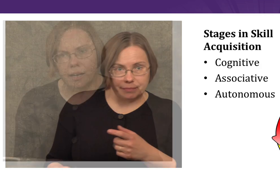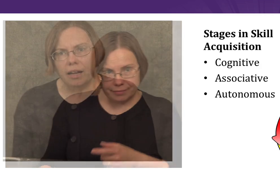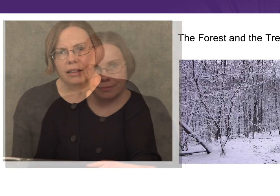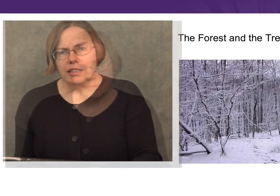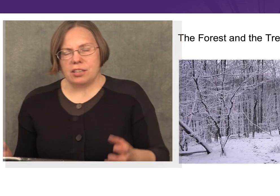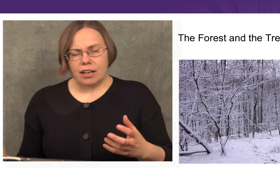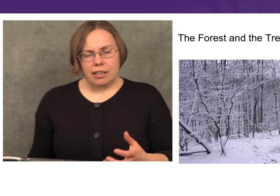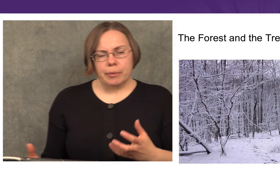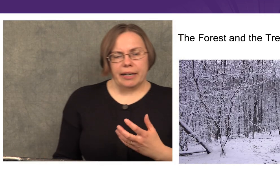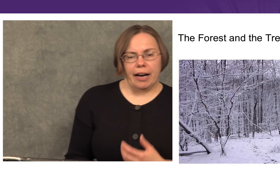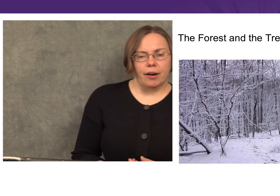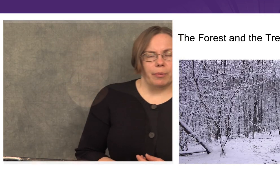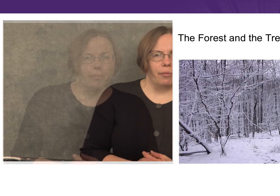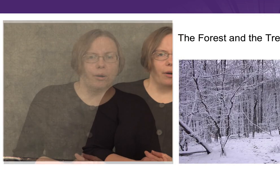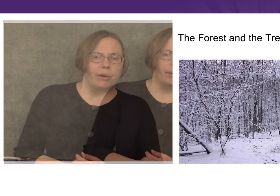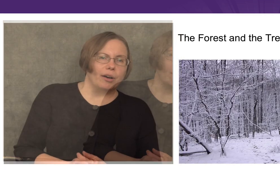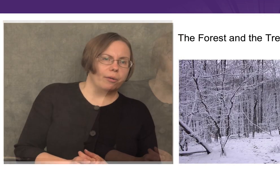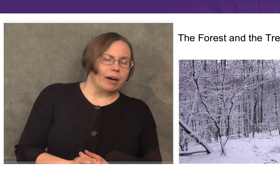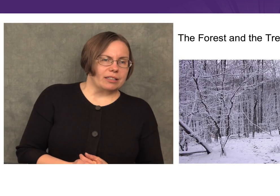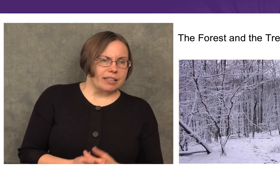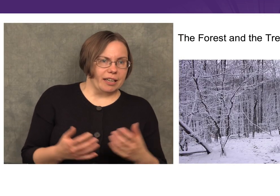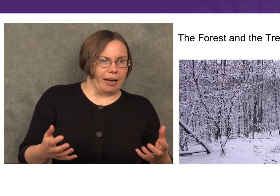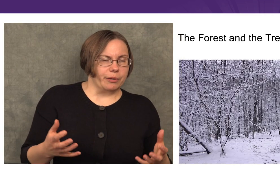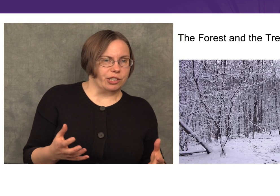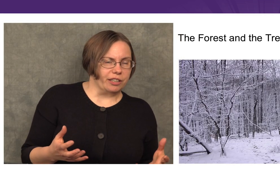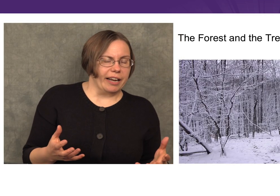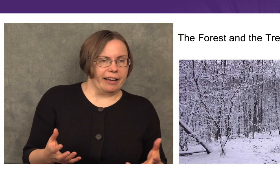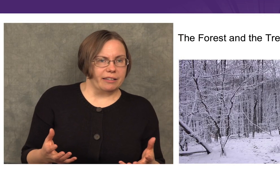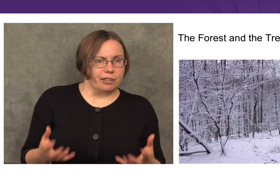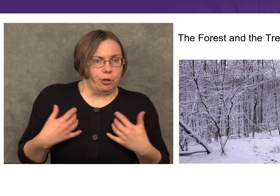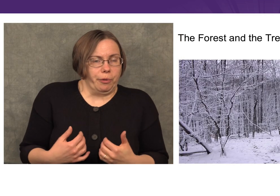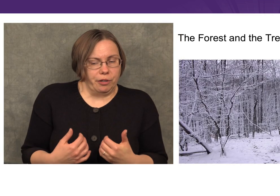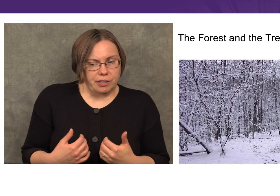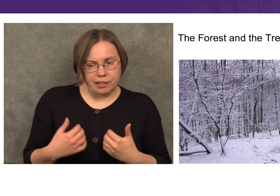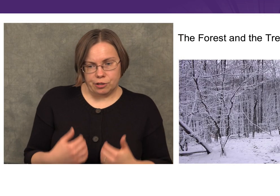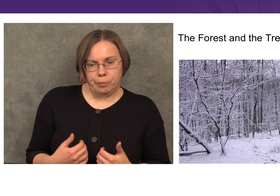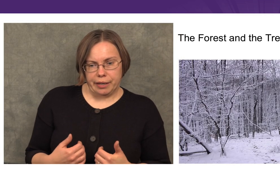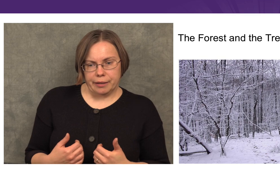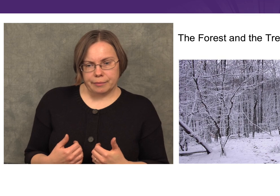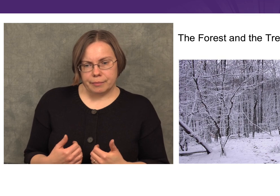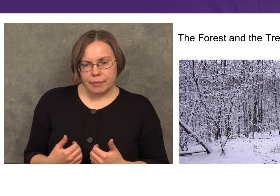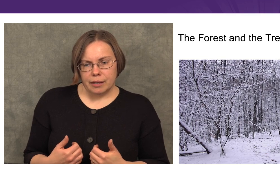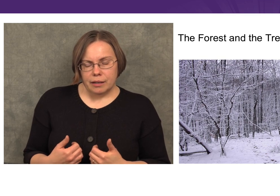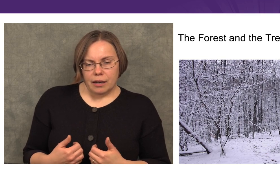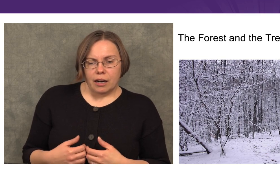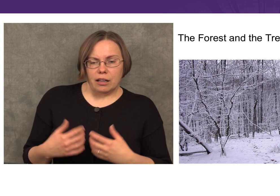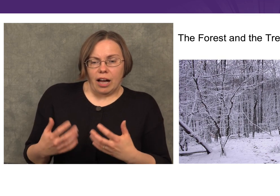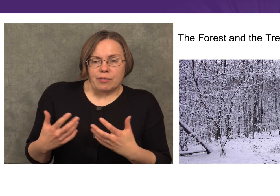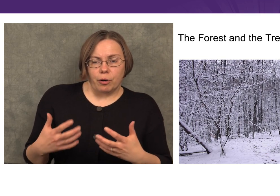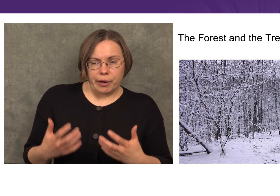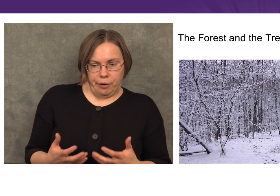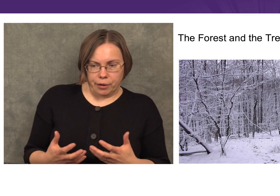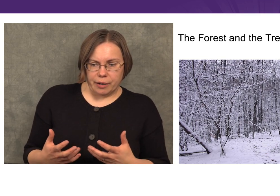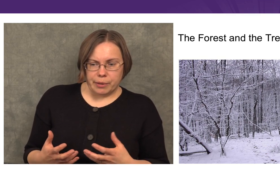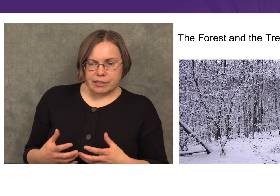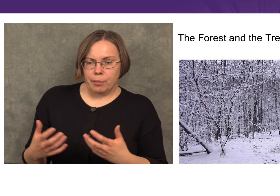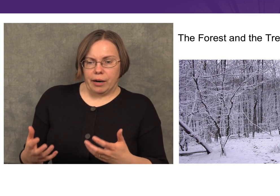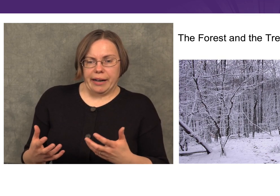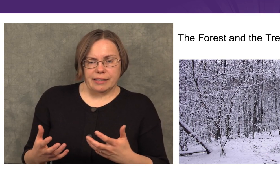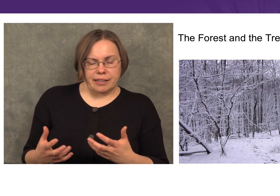Let’s talk a little bit now about what we know about skill acquisition and interpreters and interpreting. A lot of what we know can be summarized